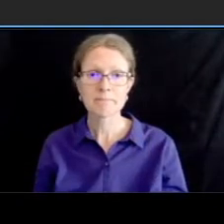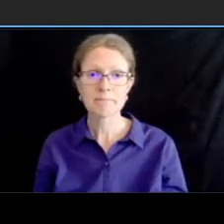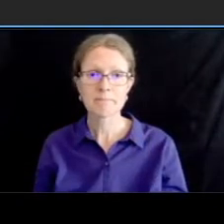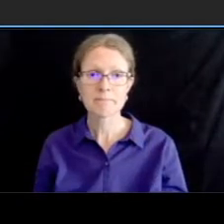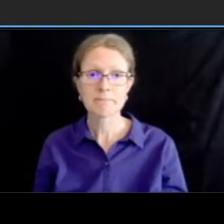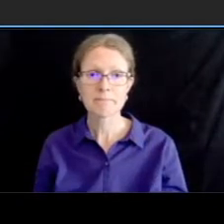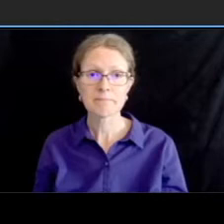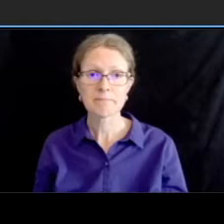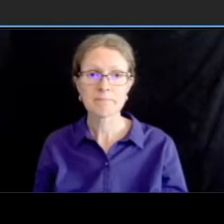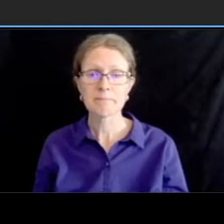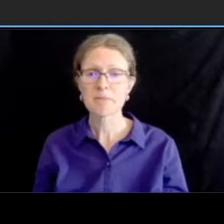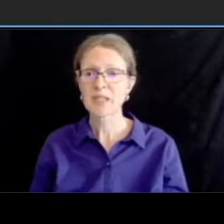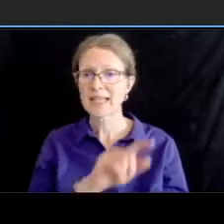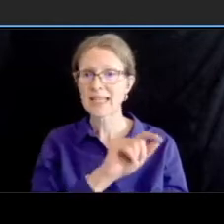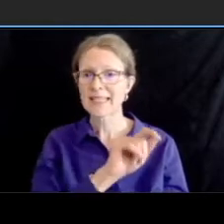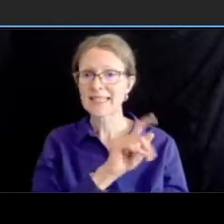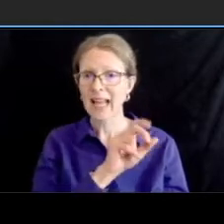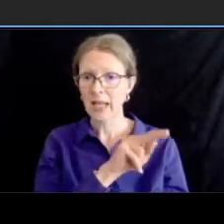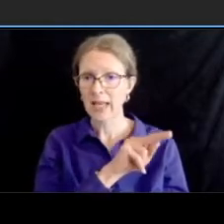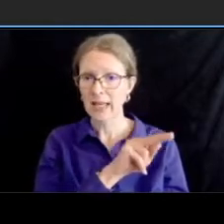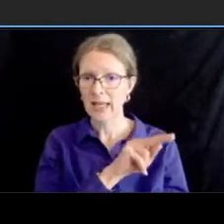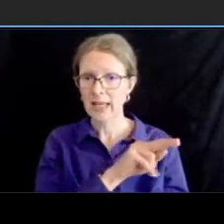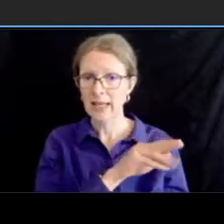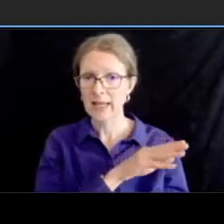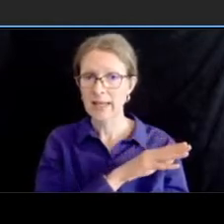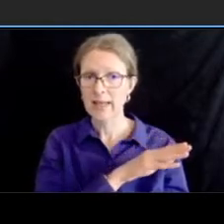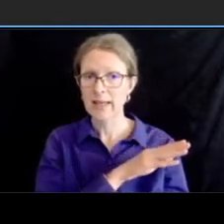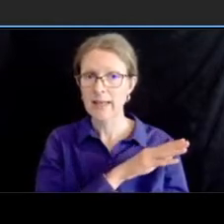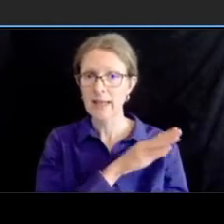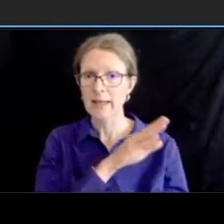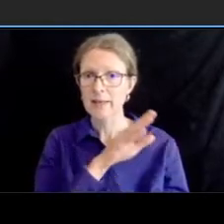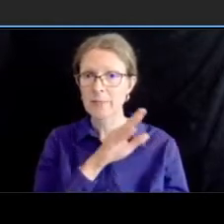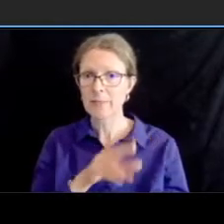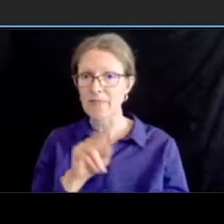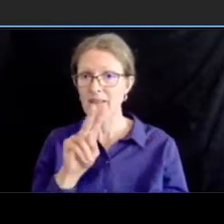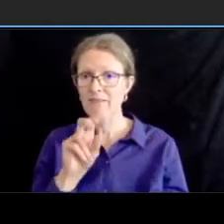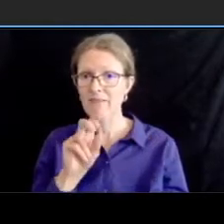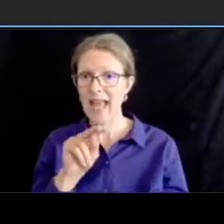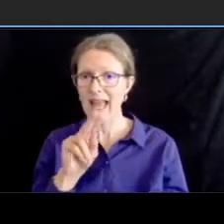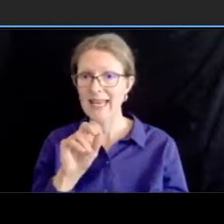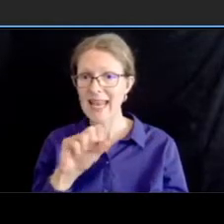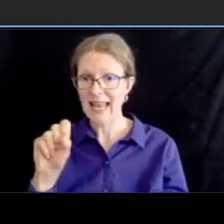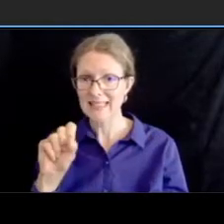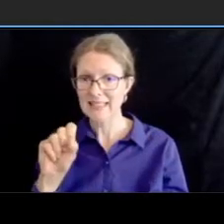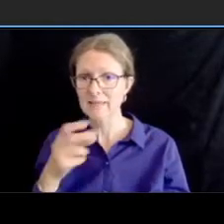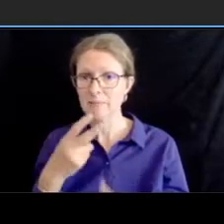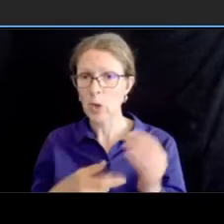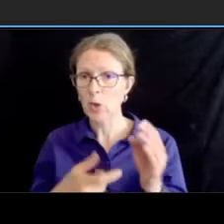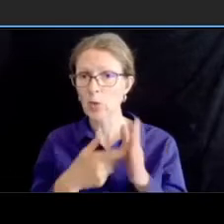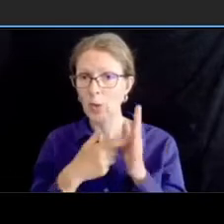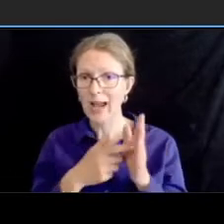and van ness require left turn lanes as shown in and a new median island